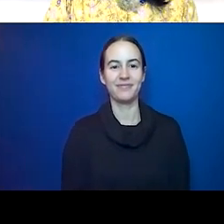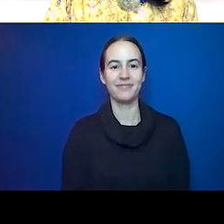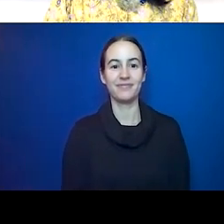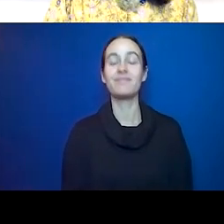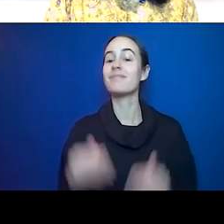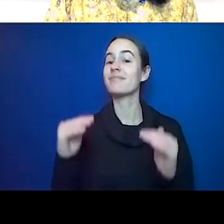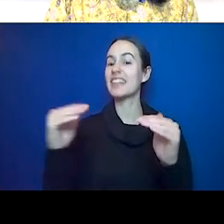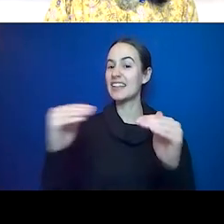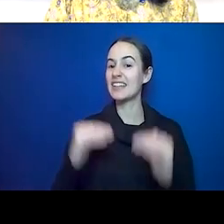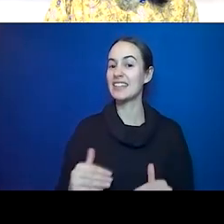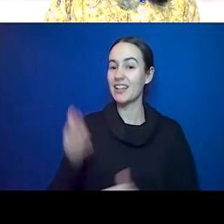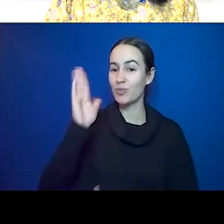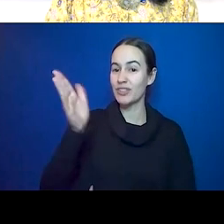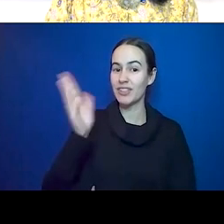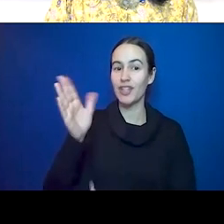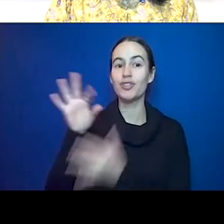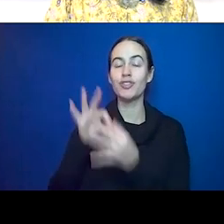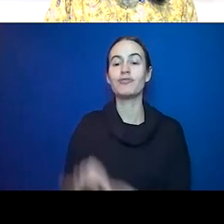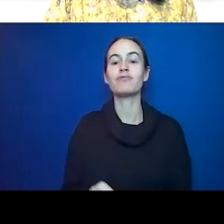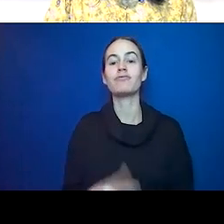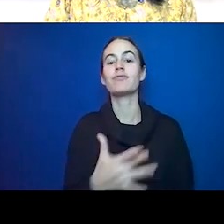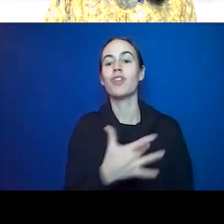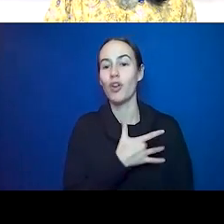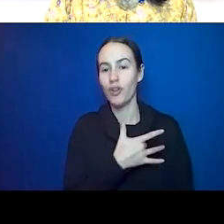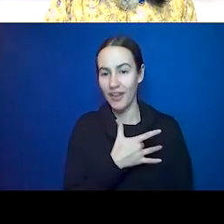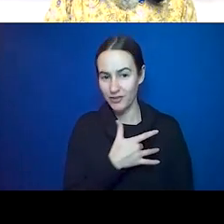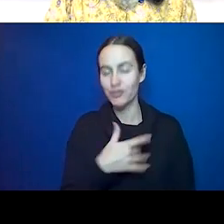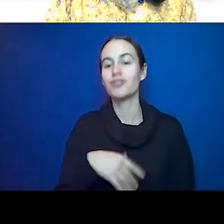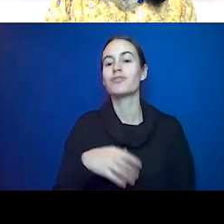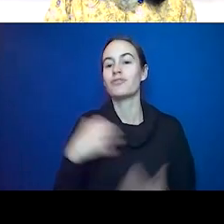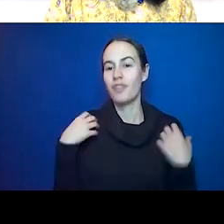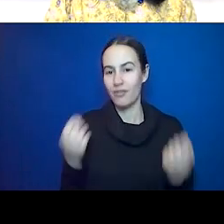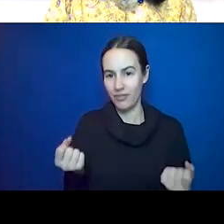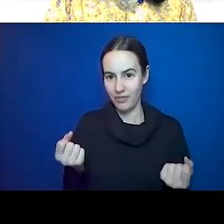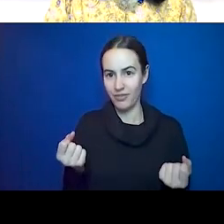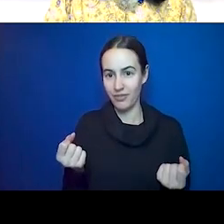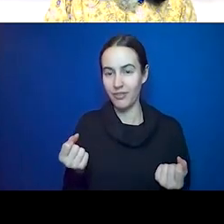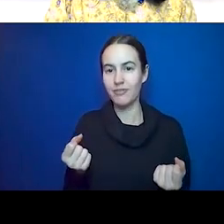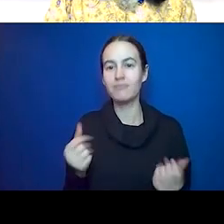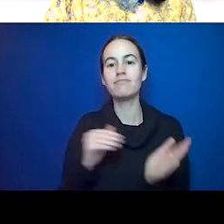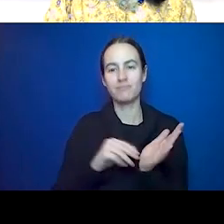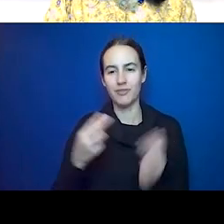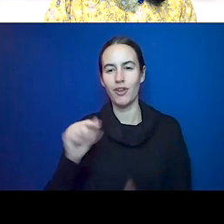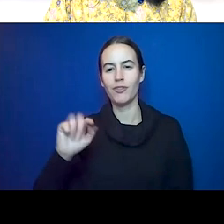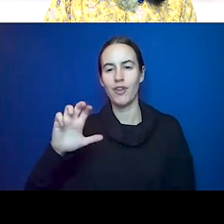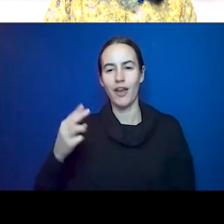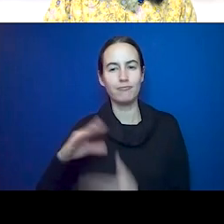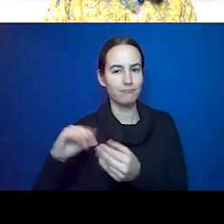cardiovascular health. We heard about cardiovascular health tonight but we will have additional things on cardiovascular health. You are